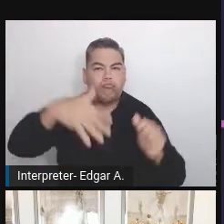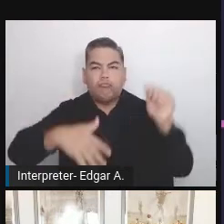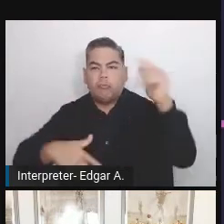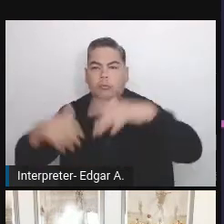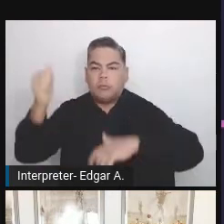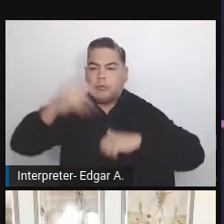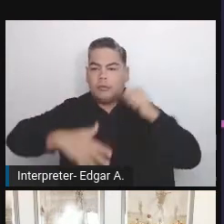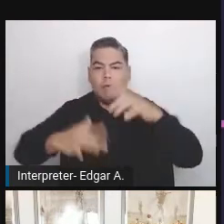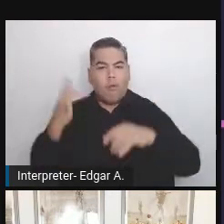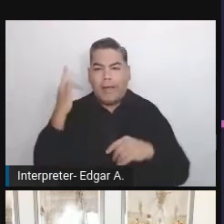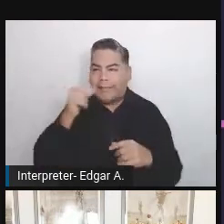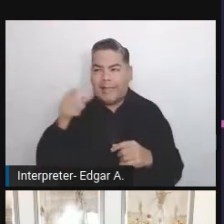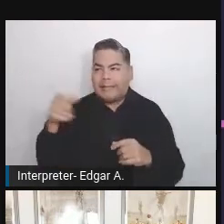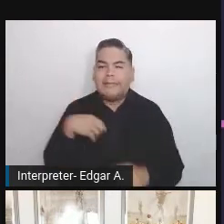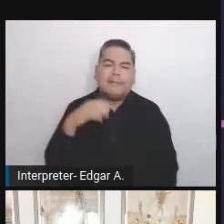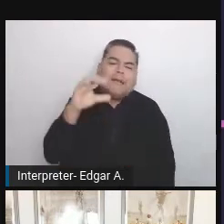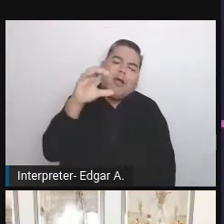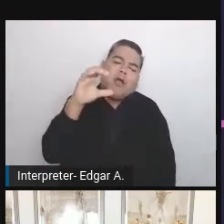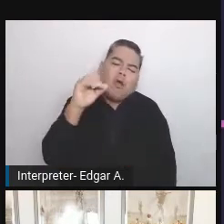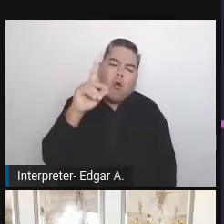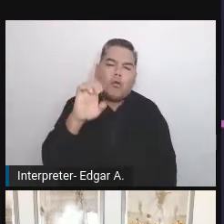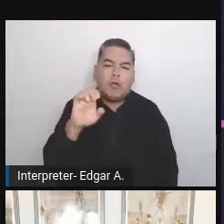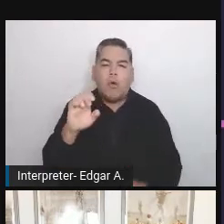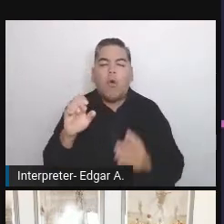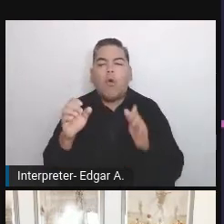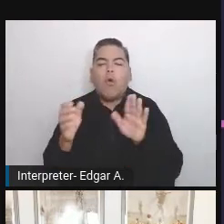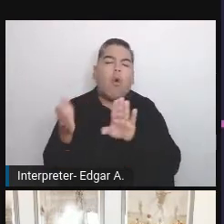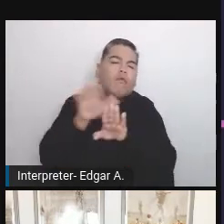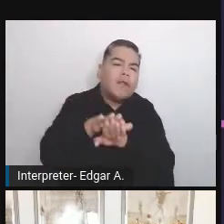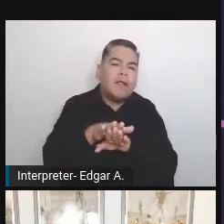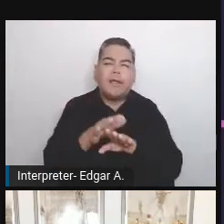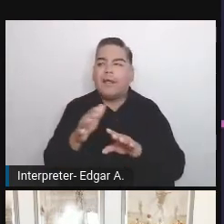or an overlay like some companies try to convince us.